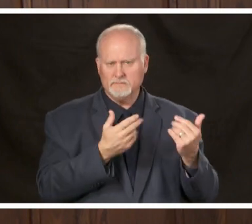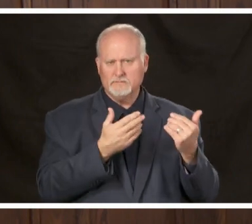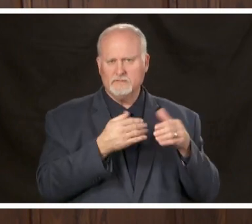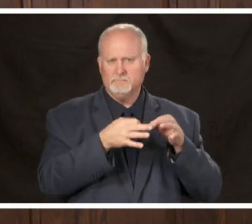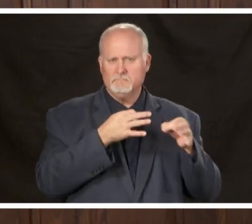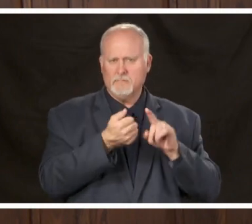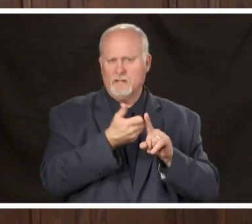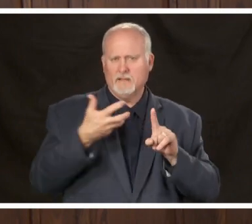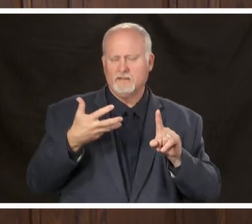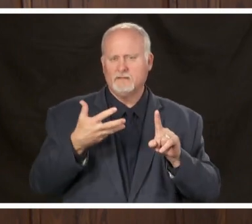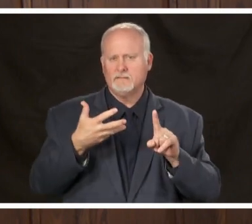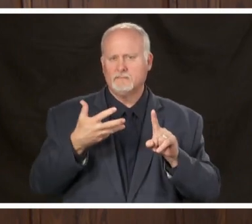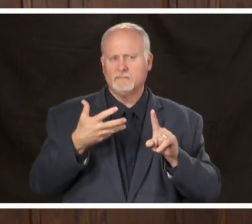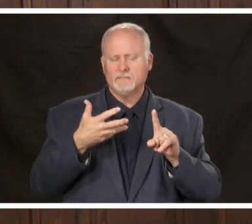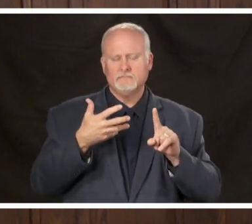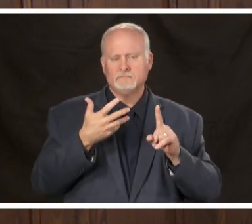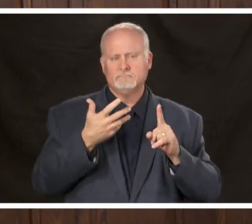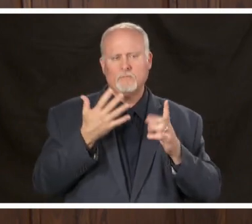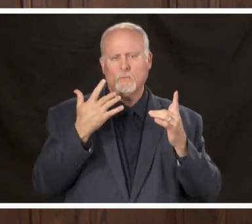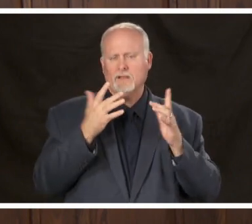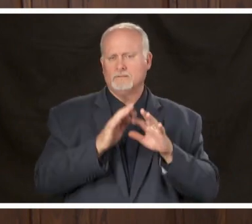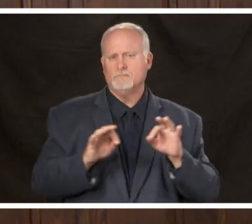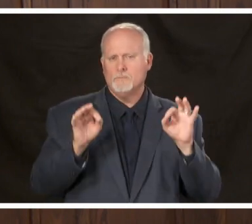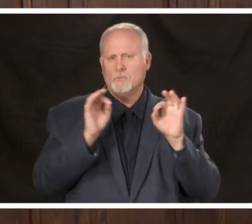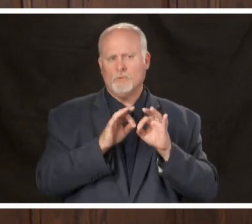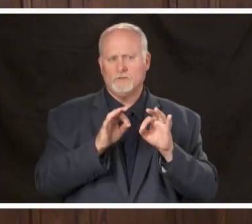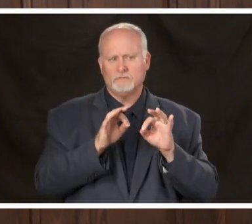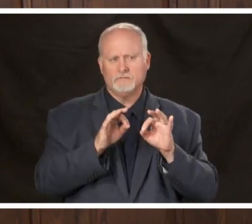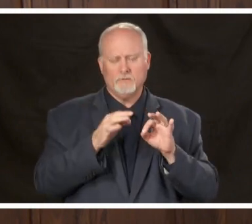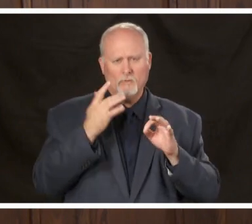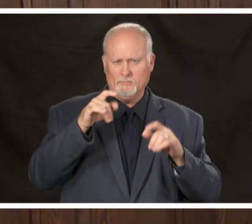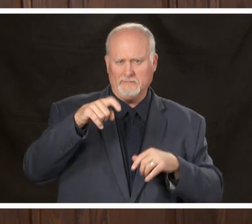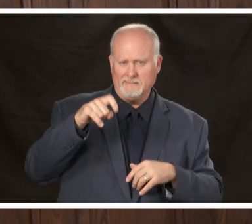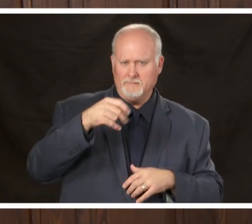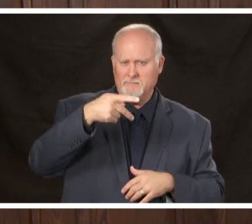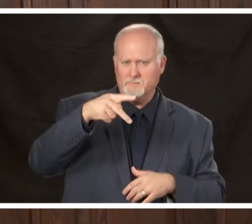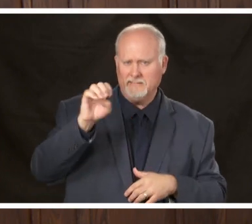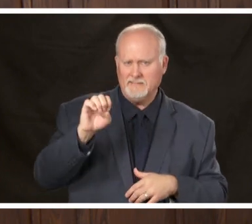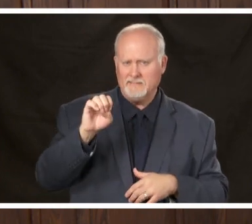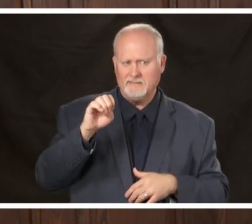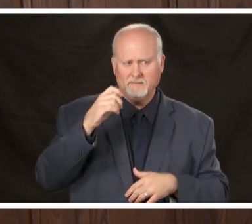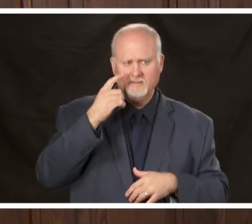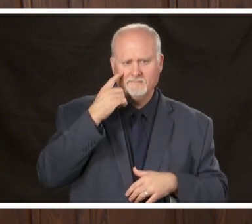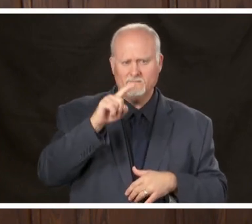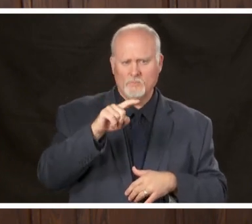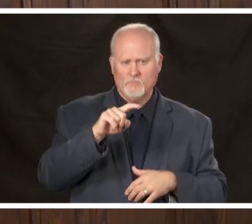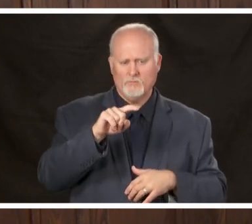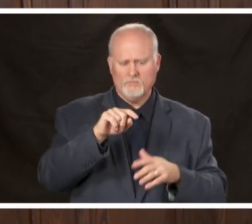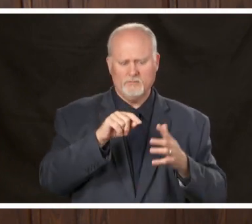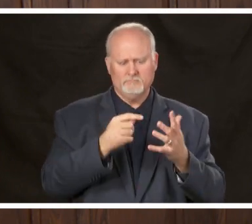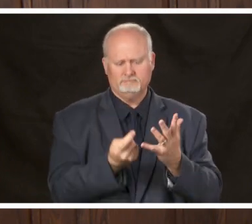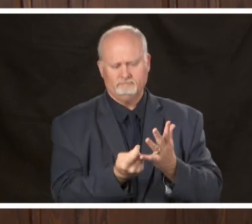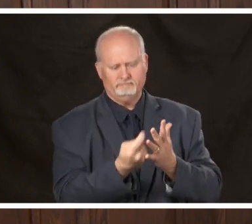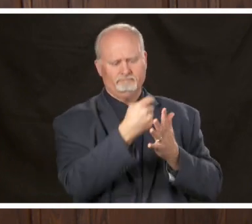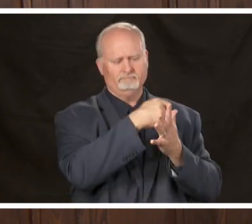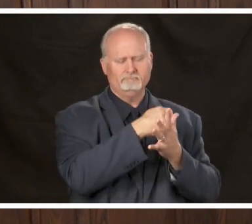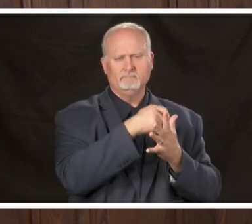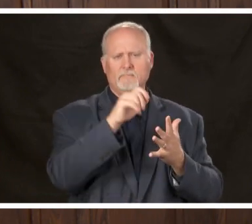the importance of of why you need PPE for for this for contact tracing yeah